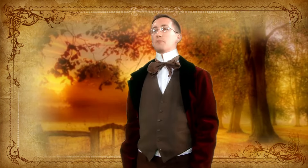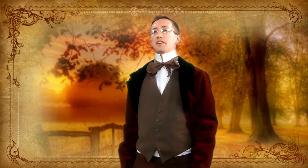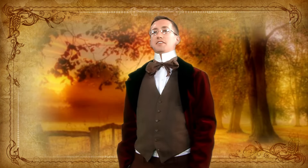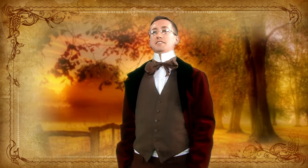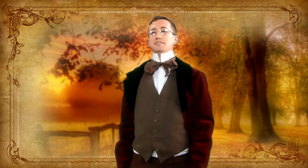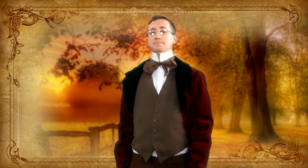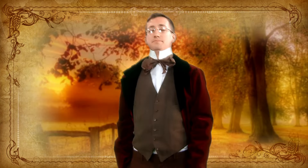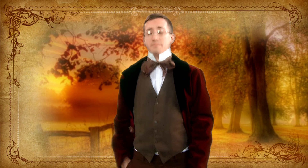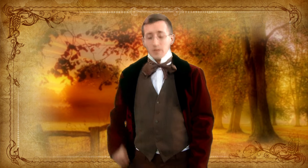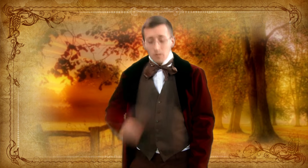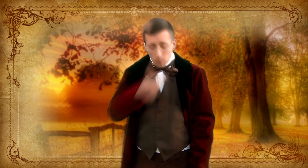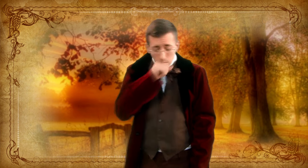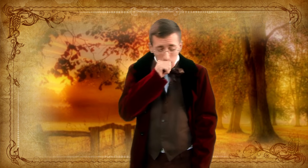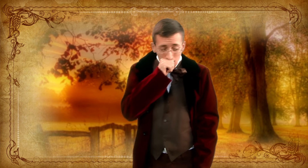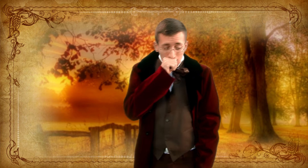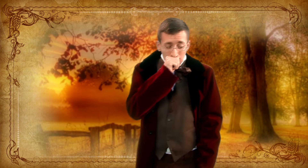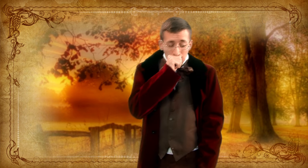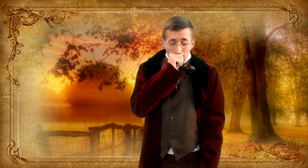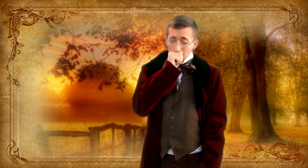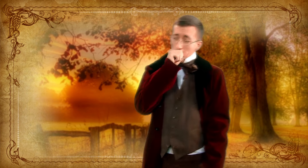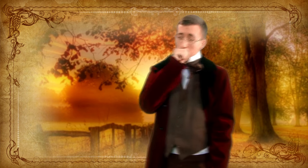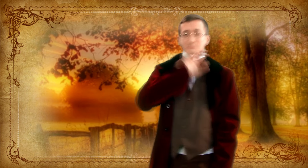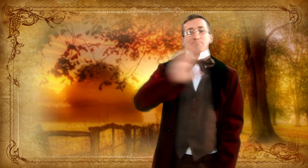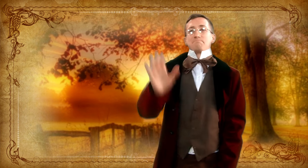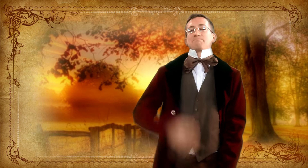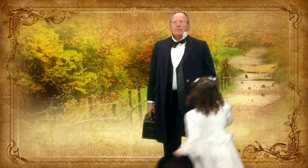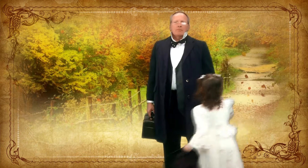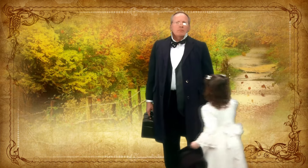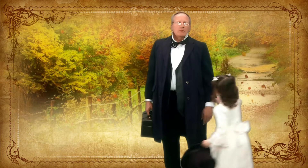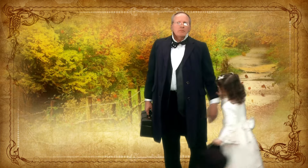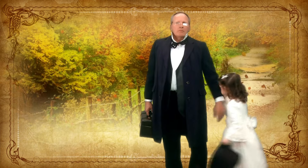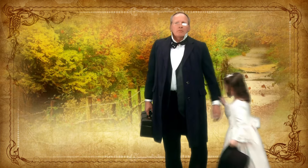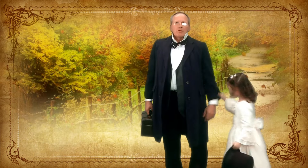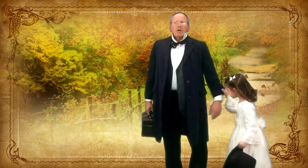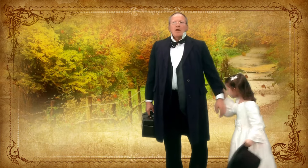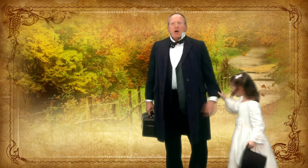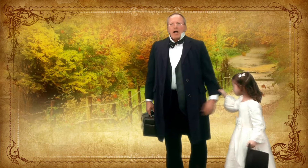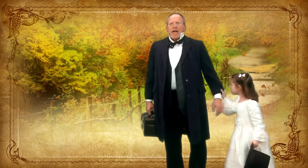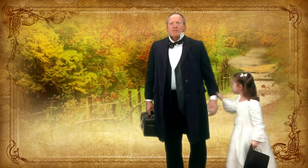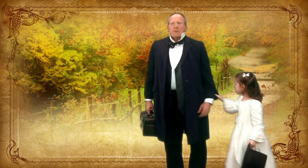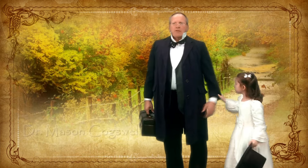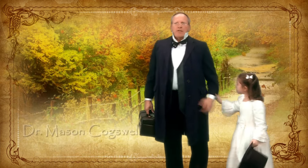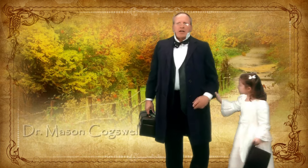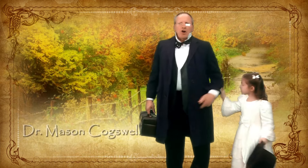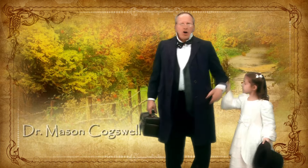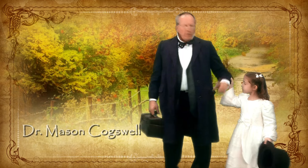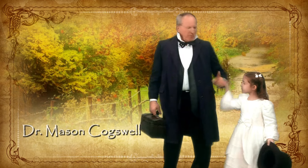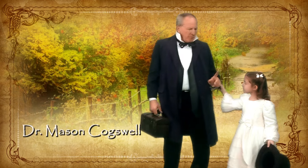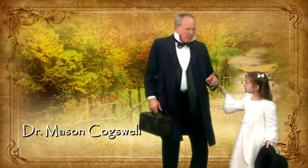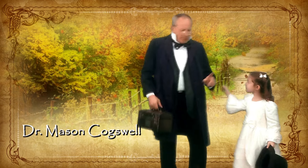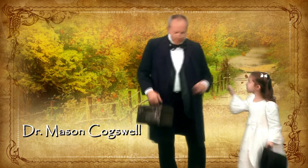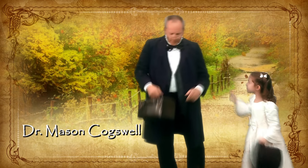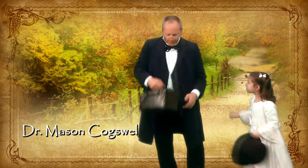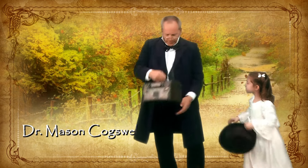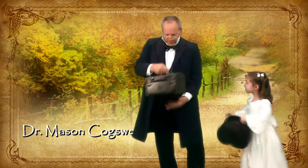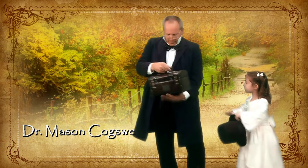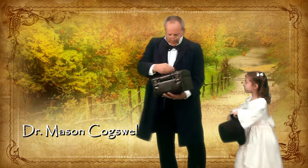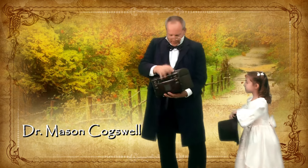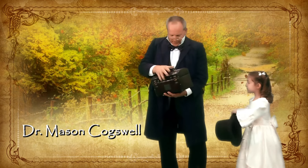Never better! I have something for that cough.